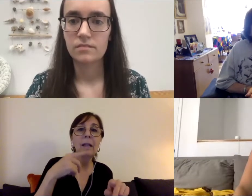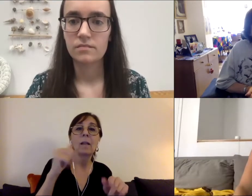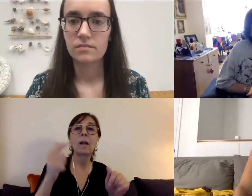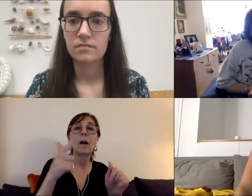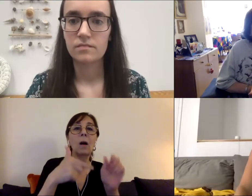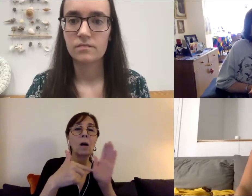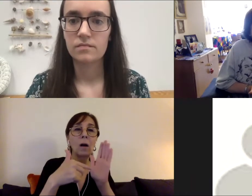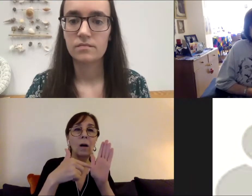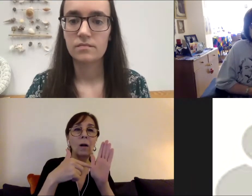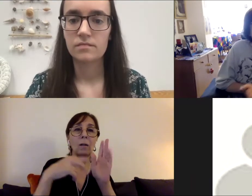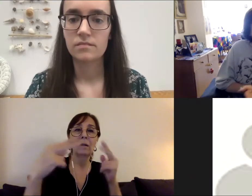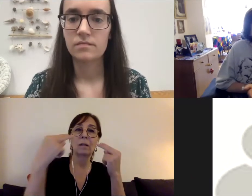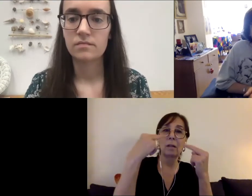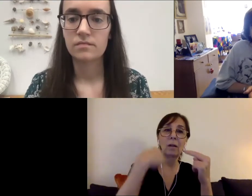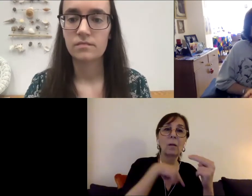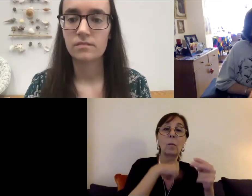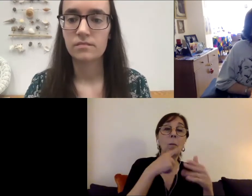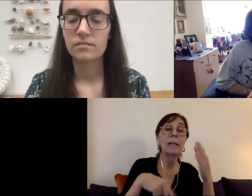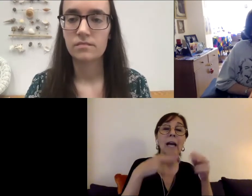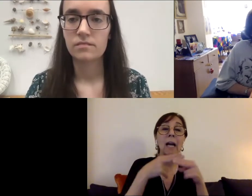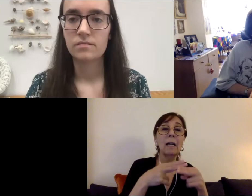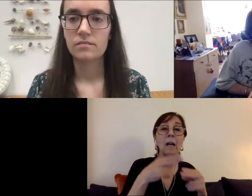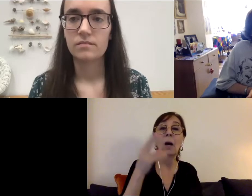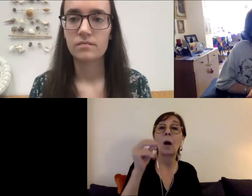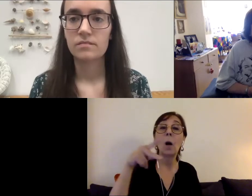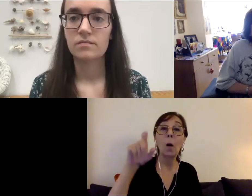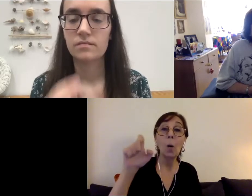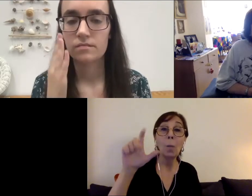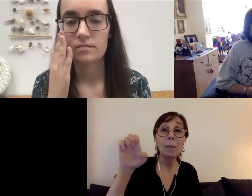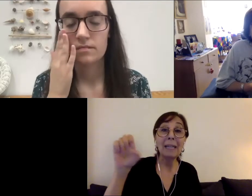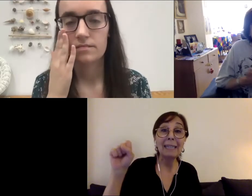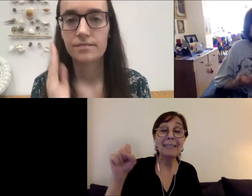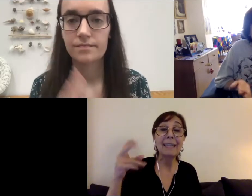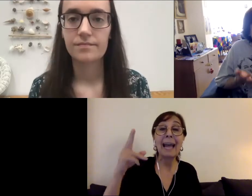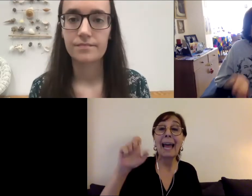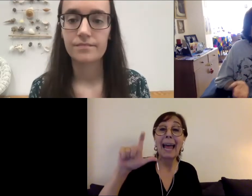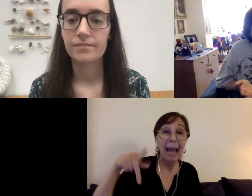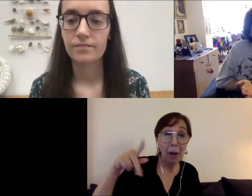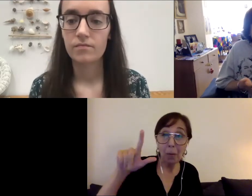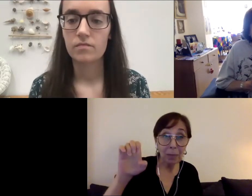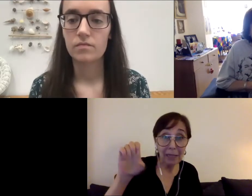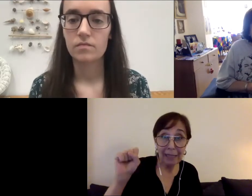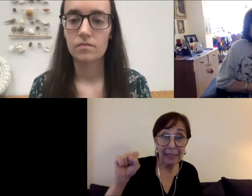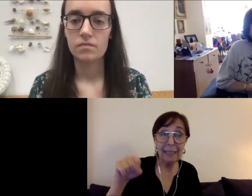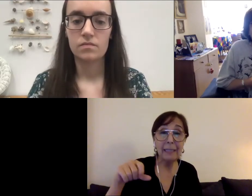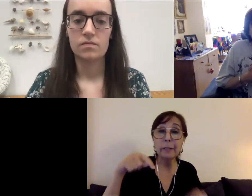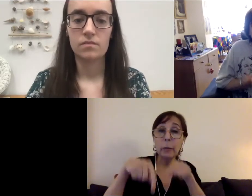as what I call "hopeless, helpless, cripples" that needed charity to cure us